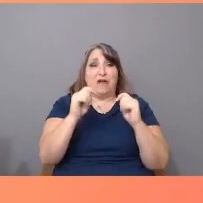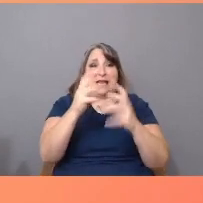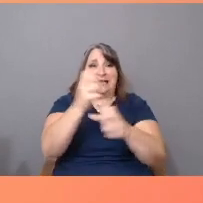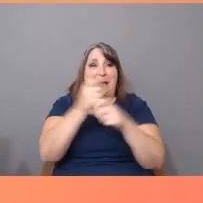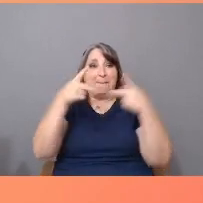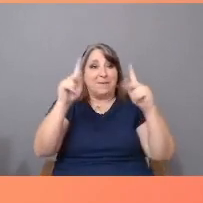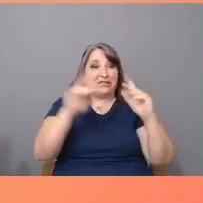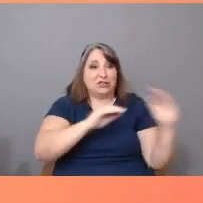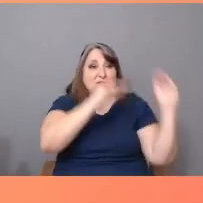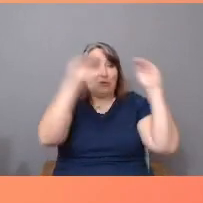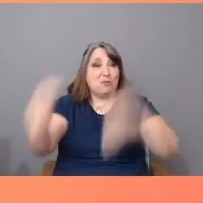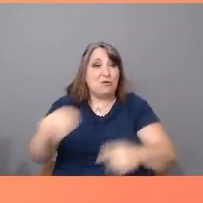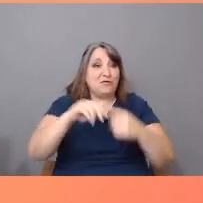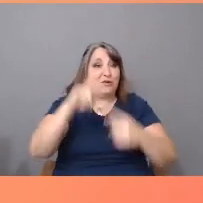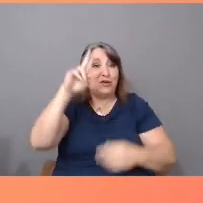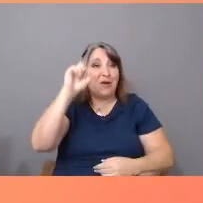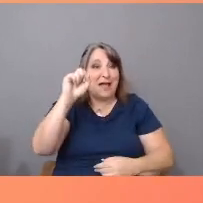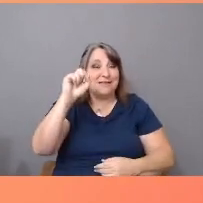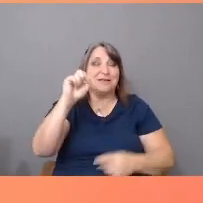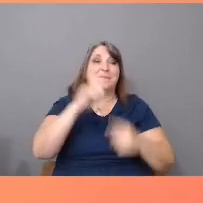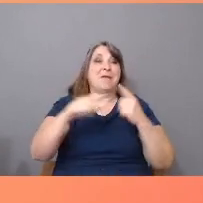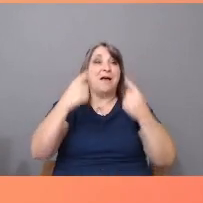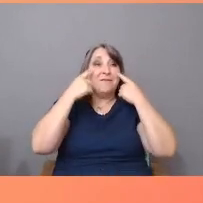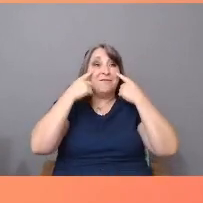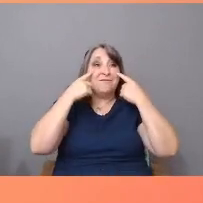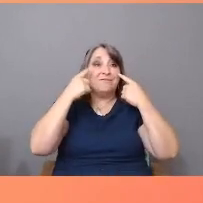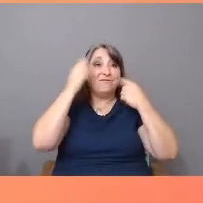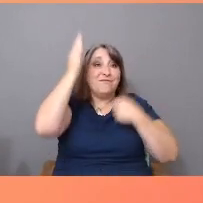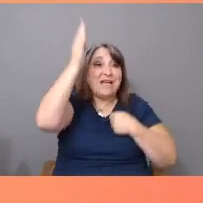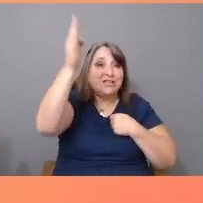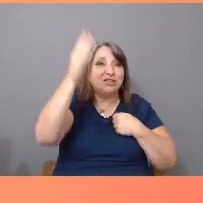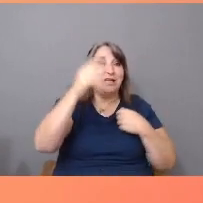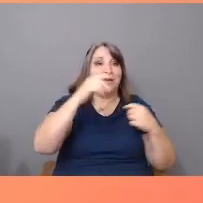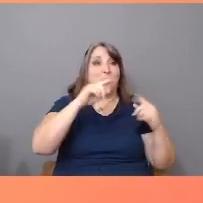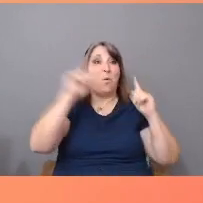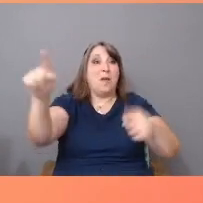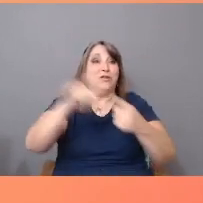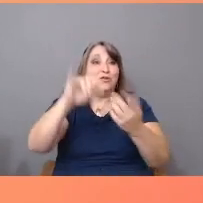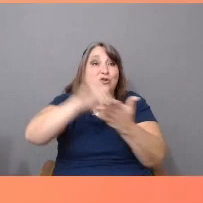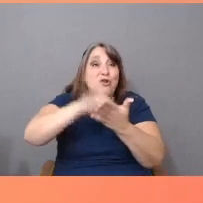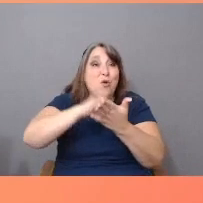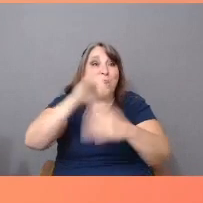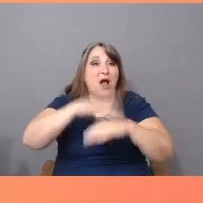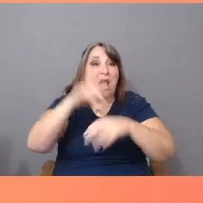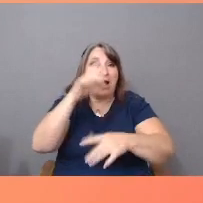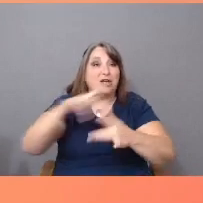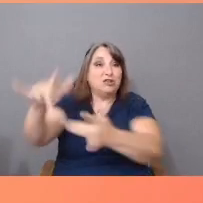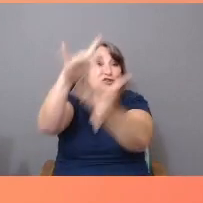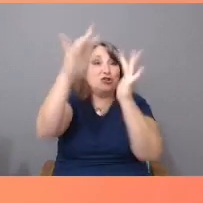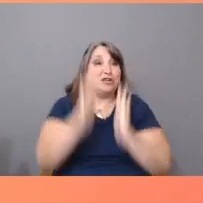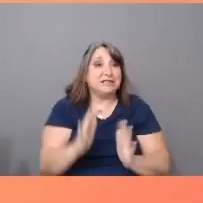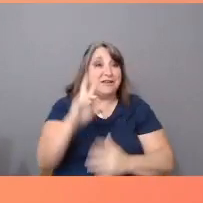but eventually brought me to New York on a tourist visa. The day our visas expired, we became criminals in the eyes